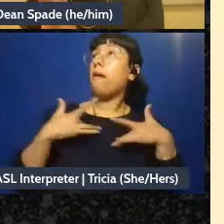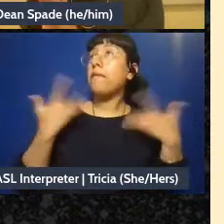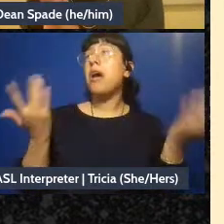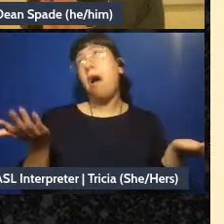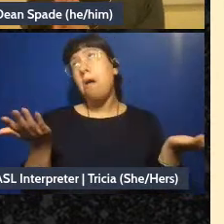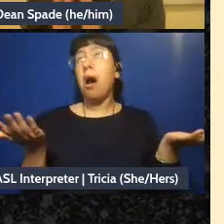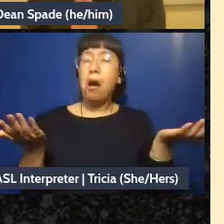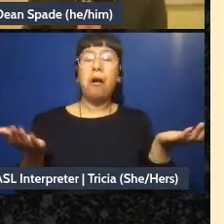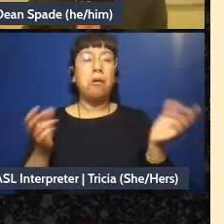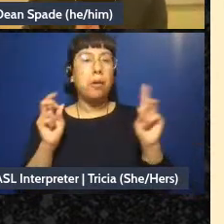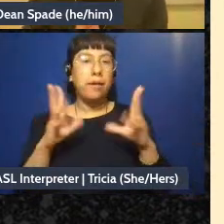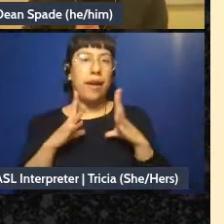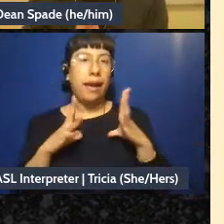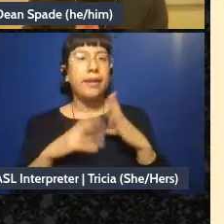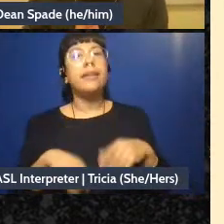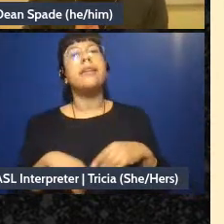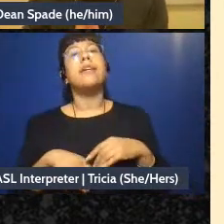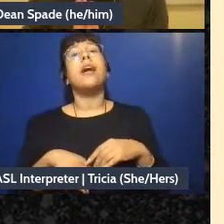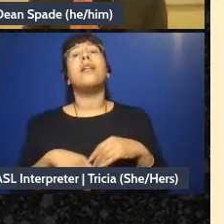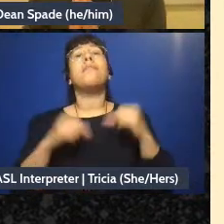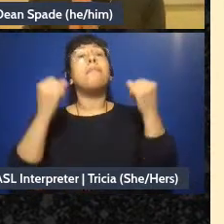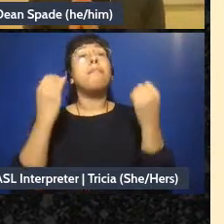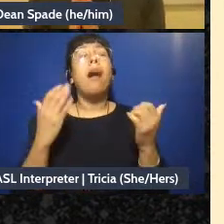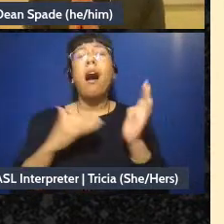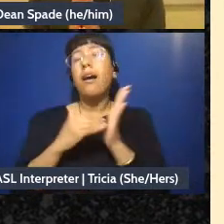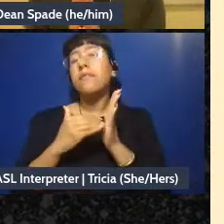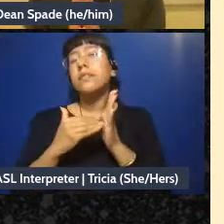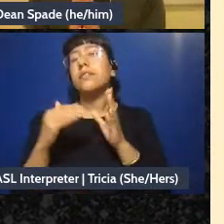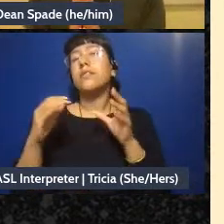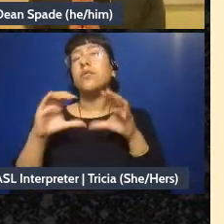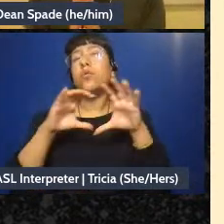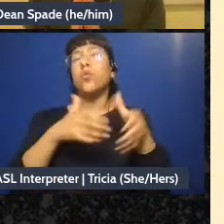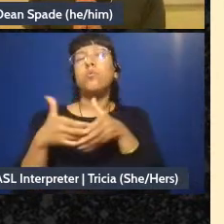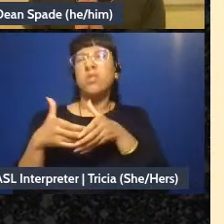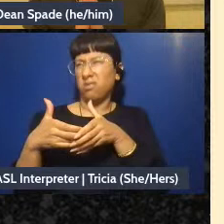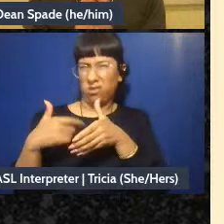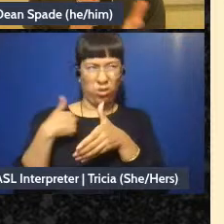like, aren't sure if they made a decision sometimes, um, so just being like “oop,